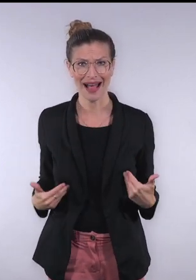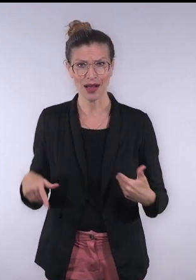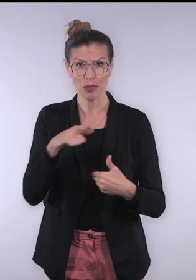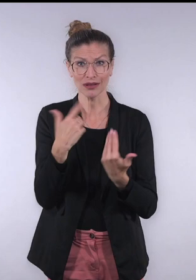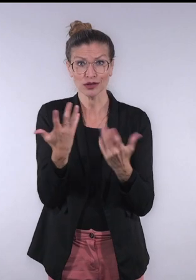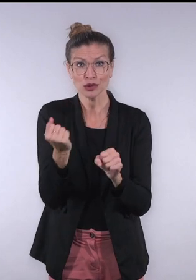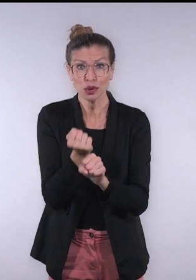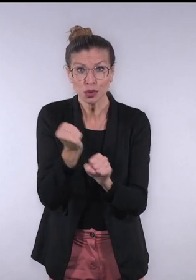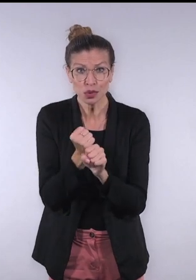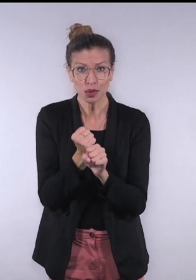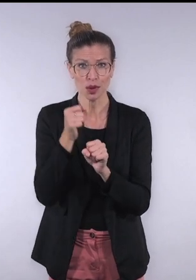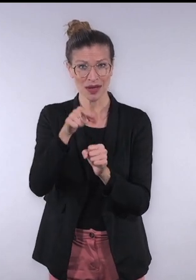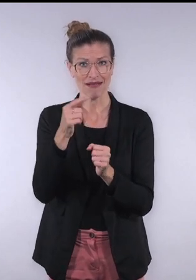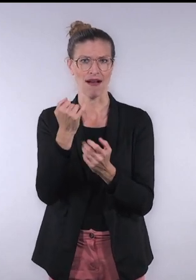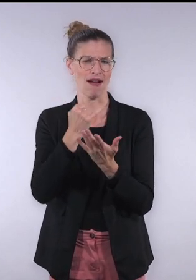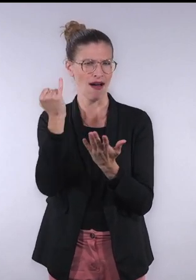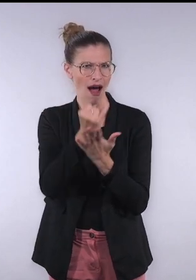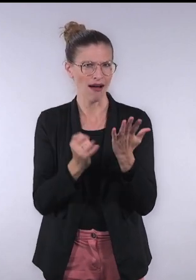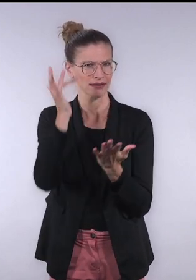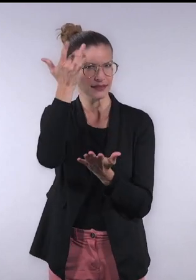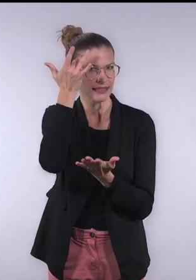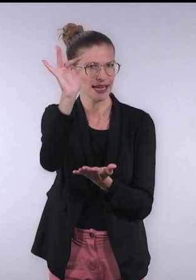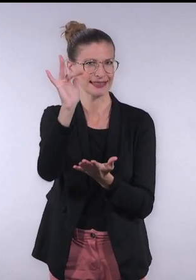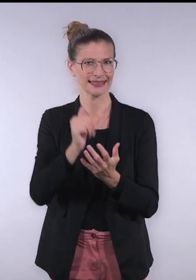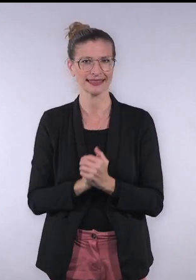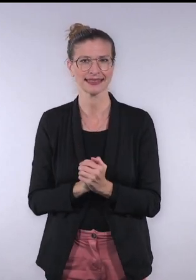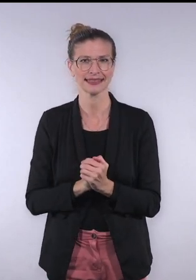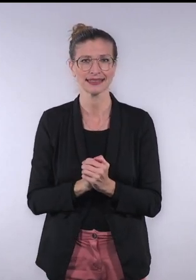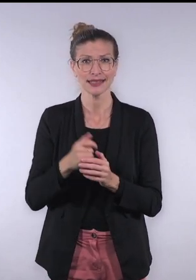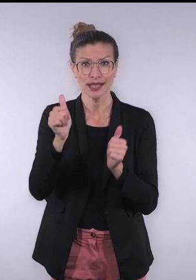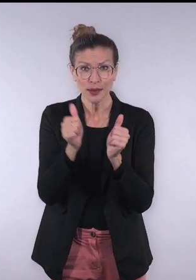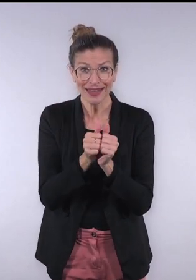as humans and what you choose to do with the Artificial Intelligence.